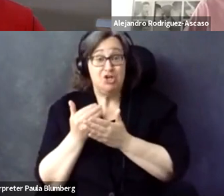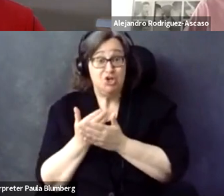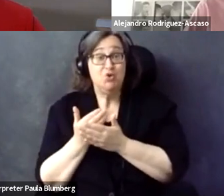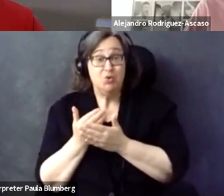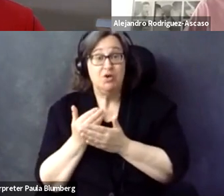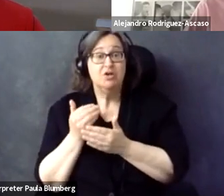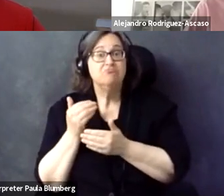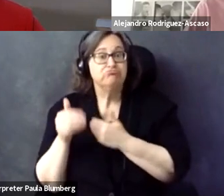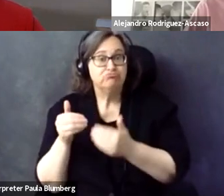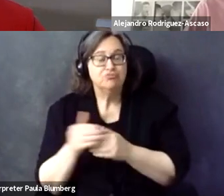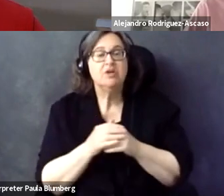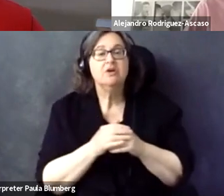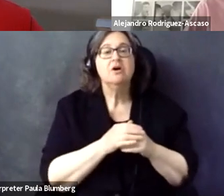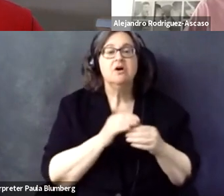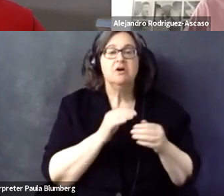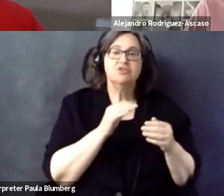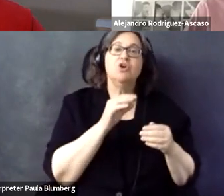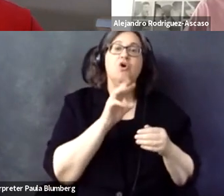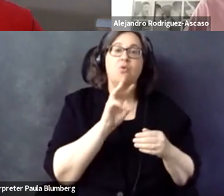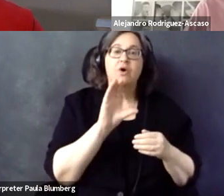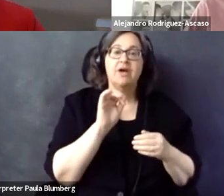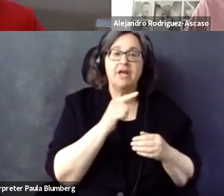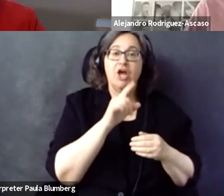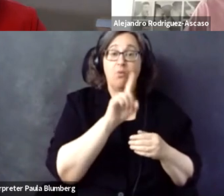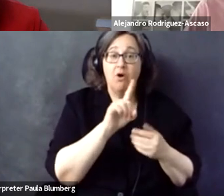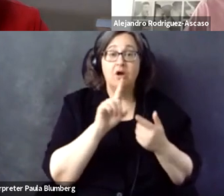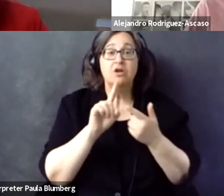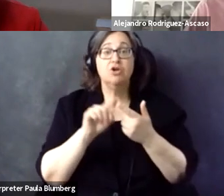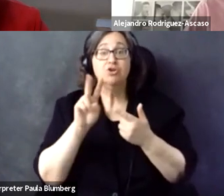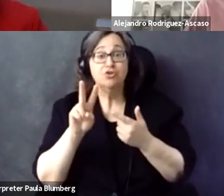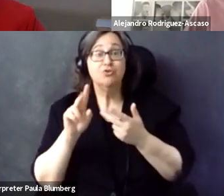going on right now in 3.0 and I think this will be a new generation